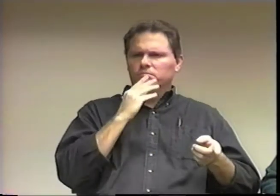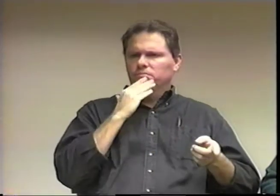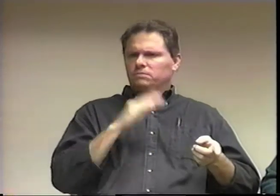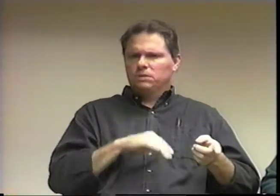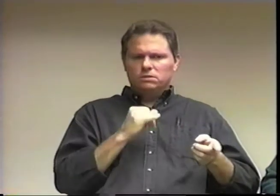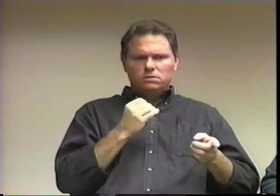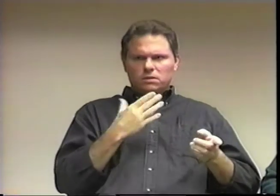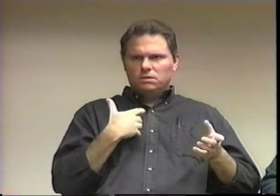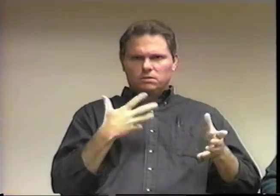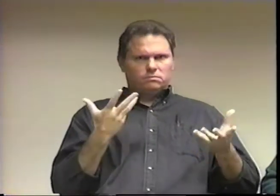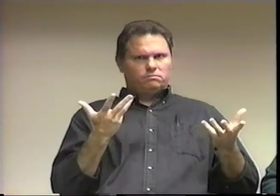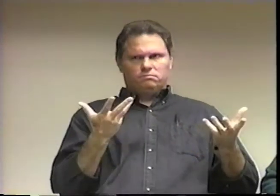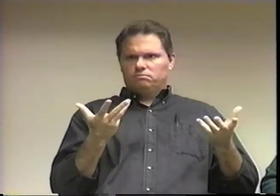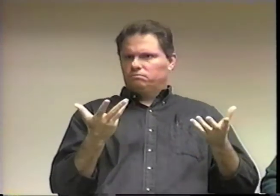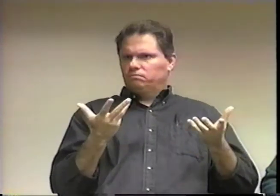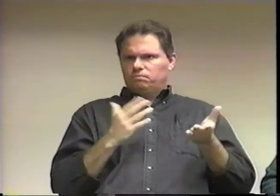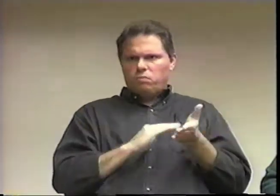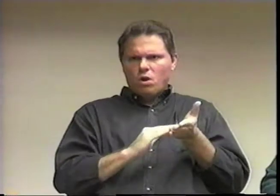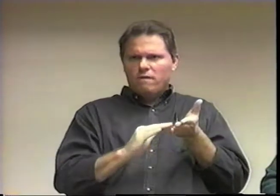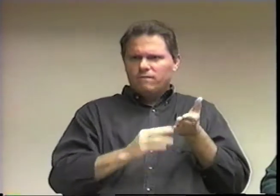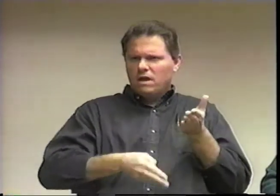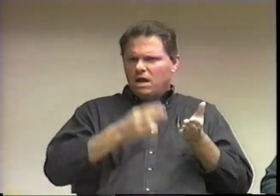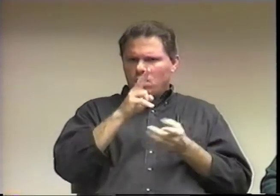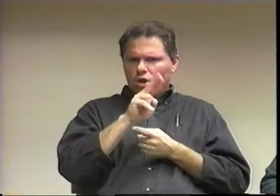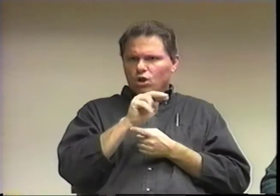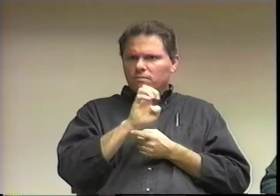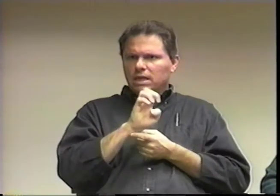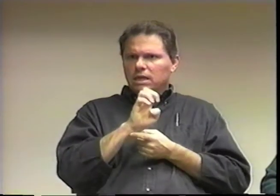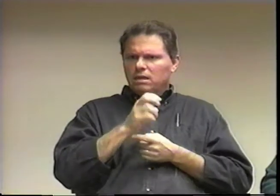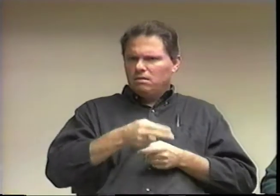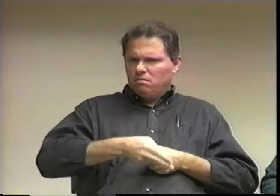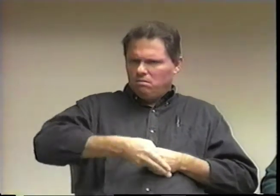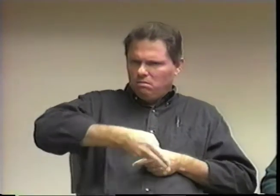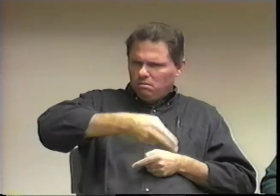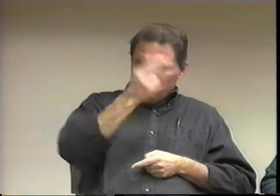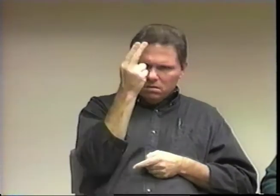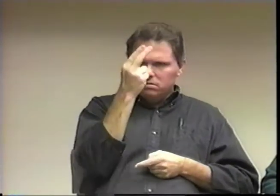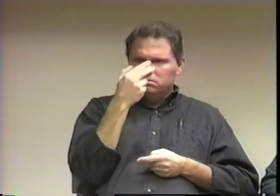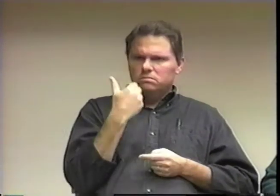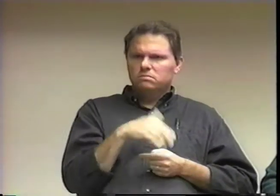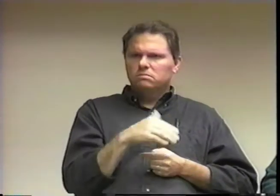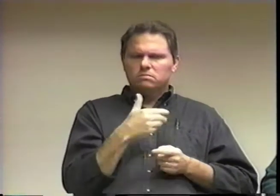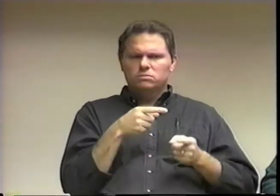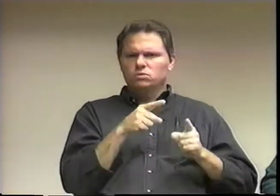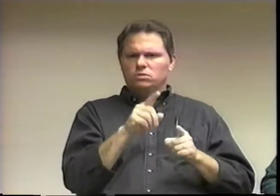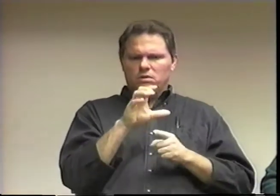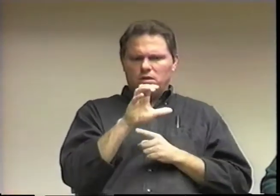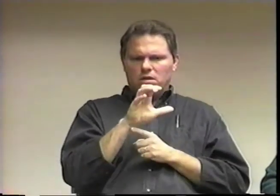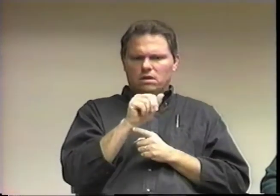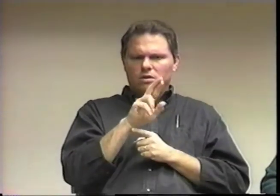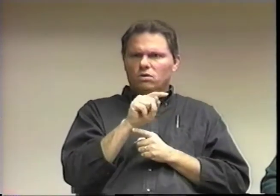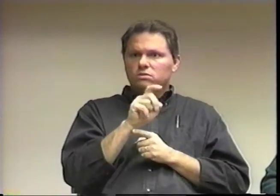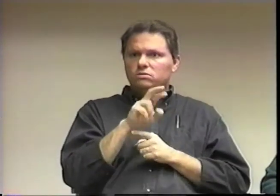and unemployment at that time.